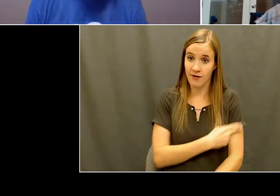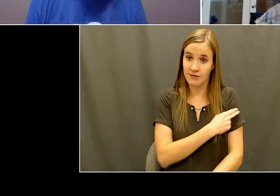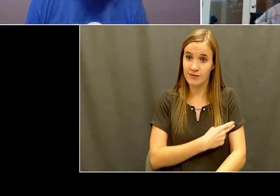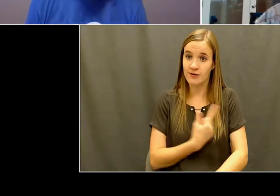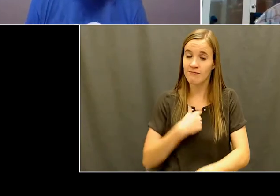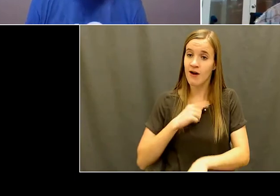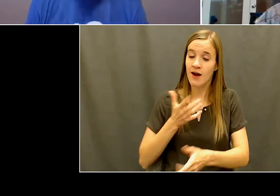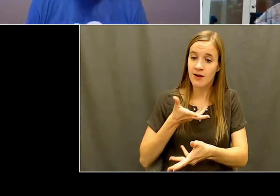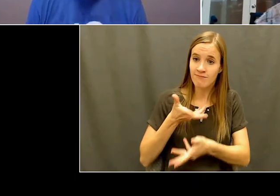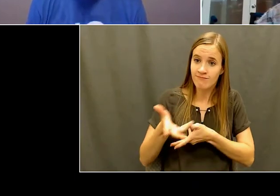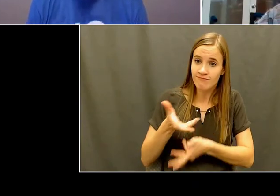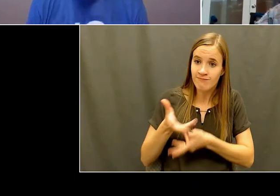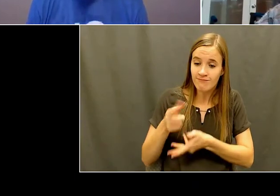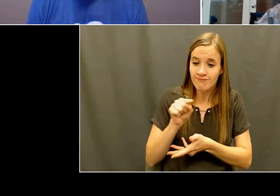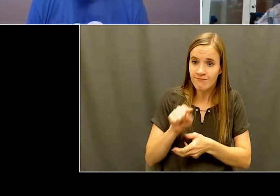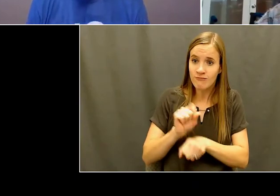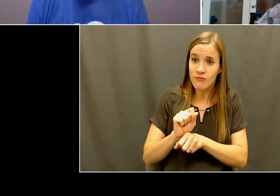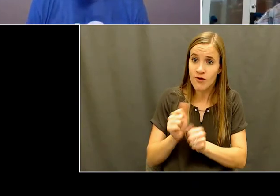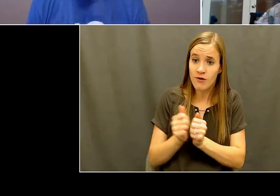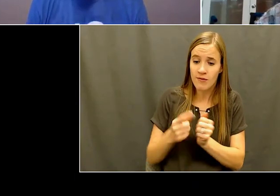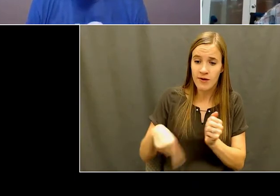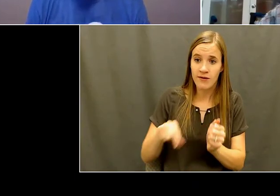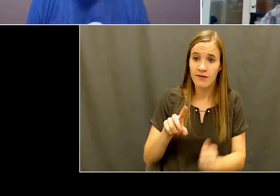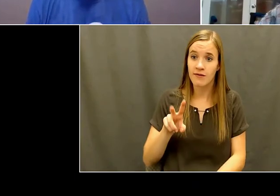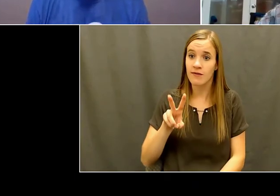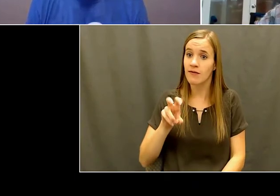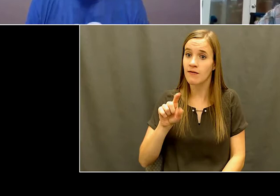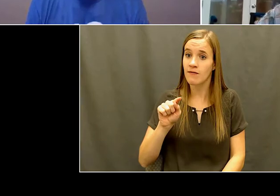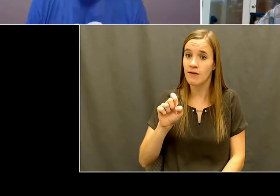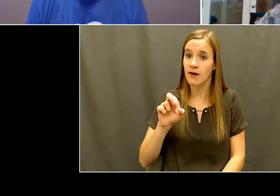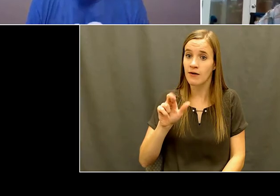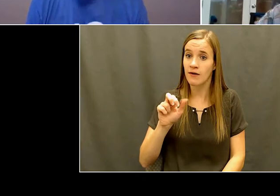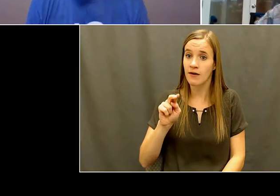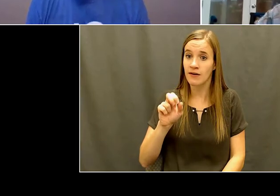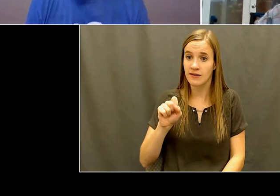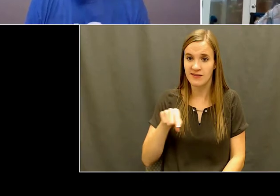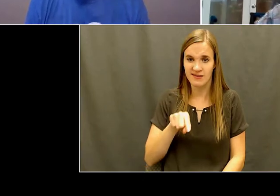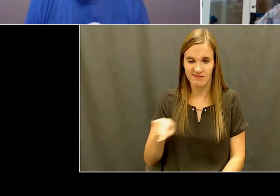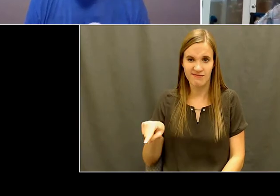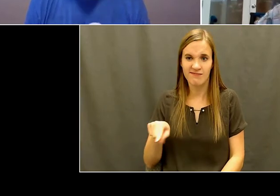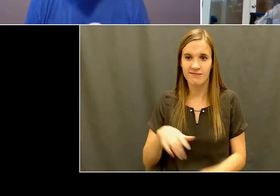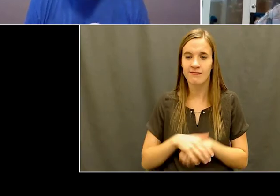that's when I was at the Elks, we made that. I made the